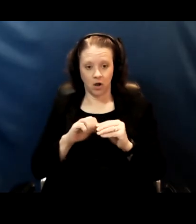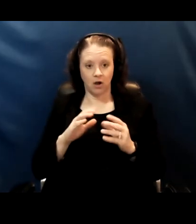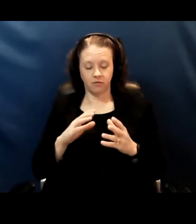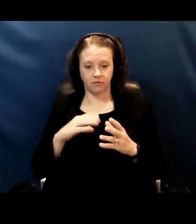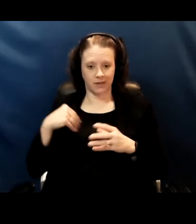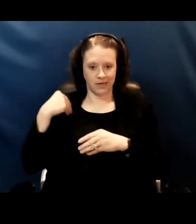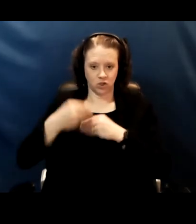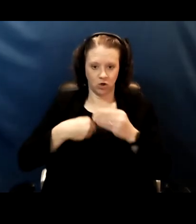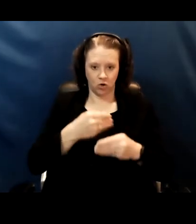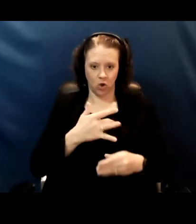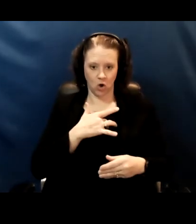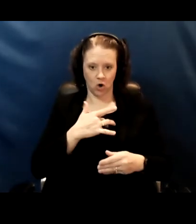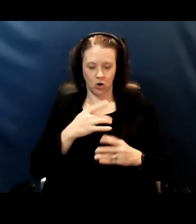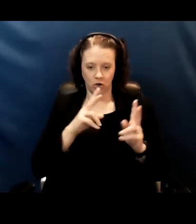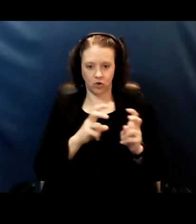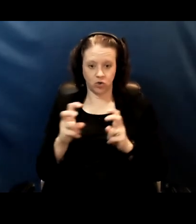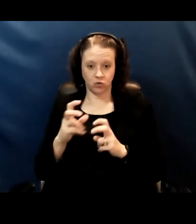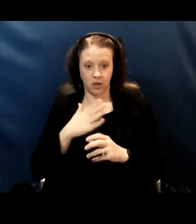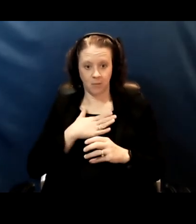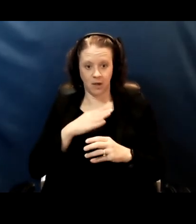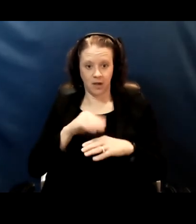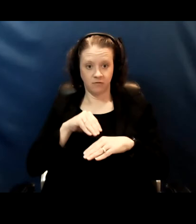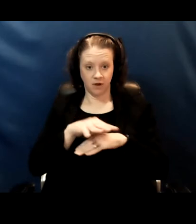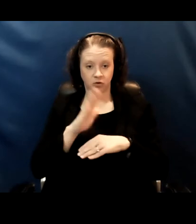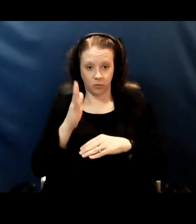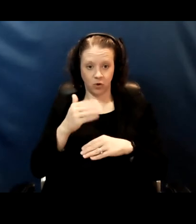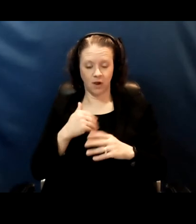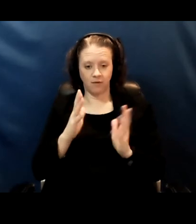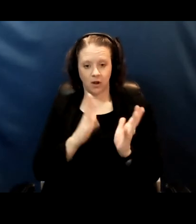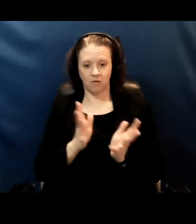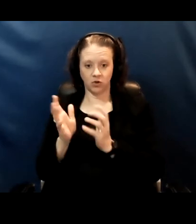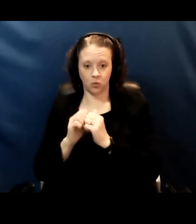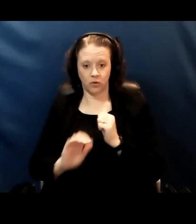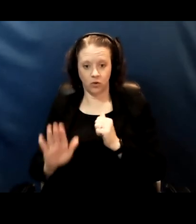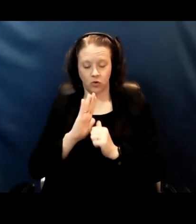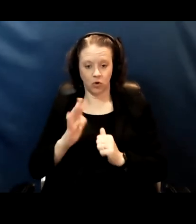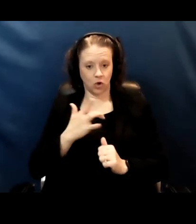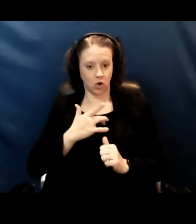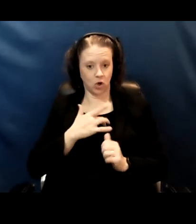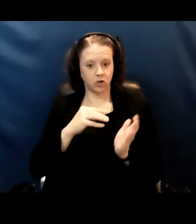and so my advice would be to have a conversation with your cardiologist and with your doctor